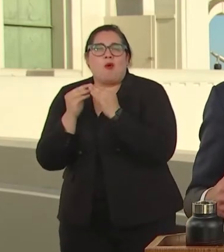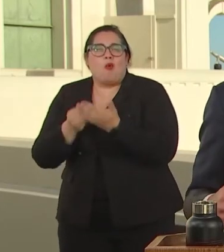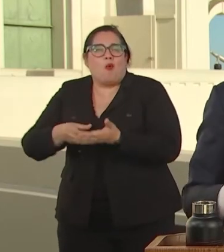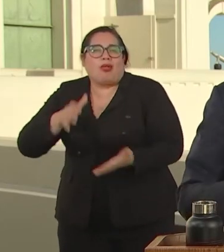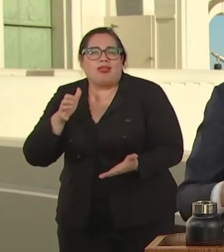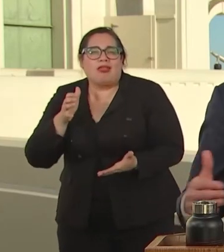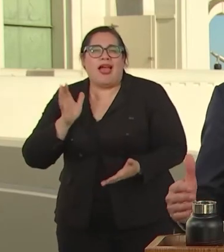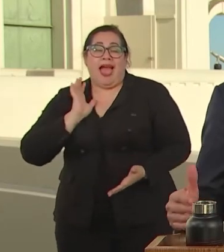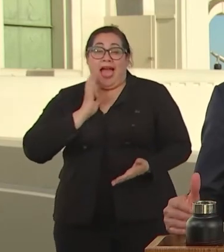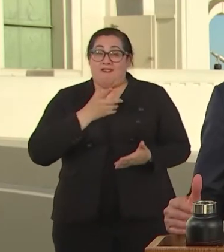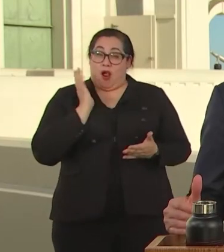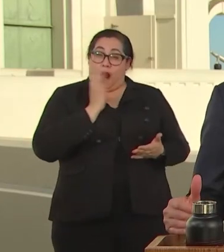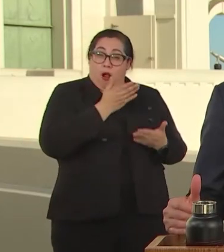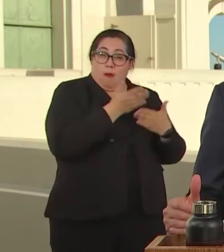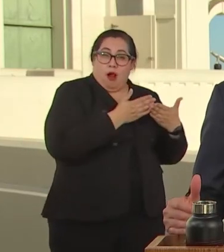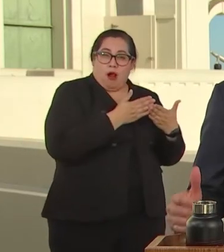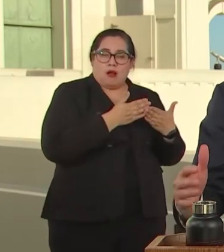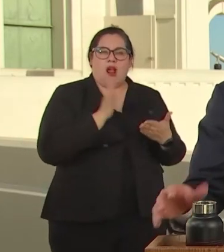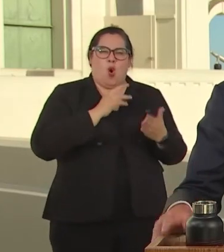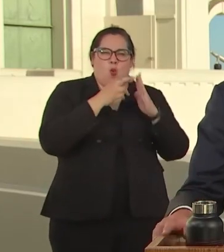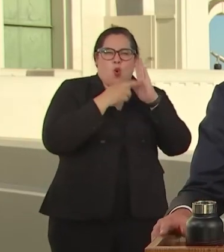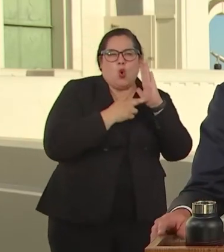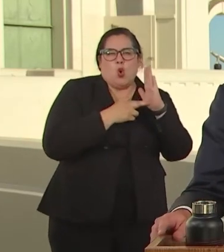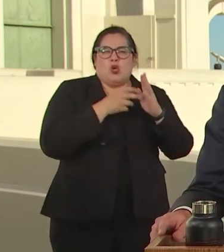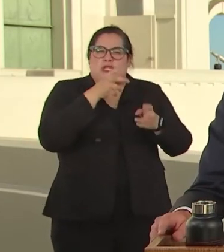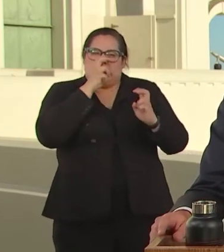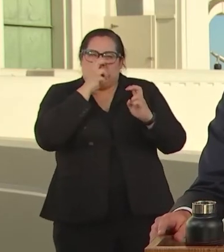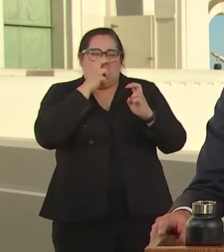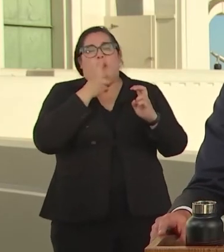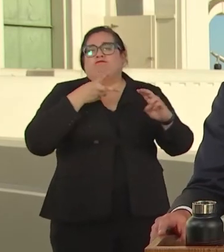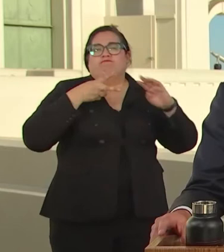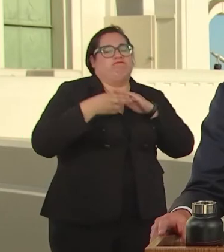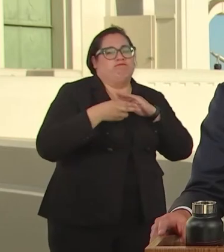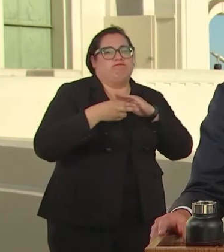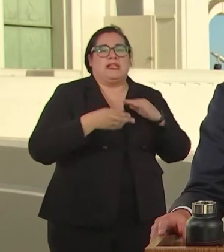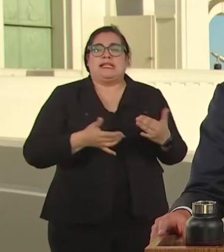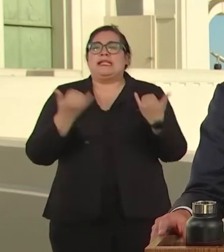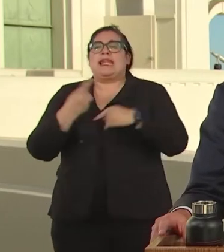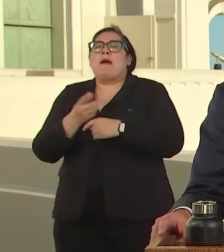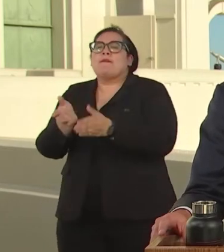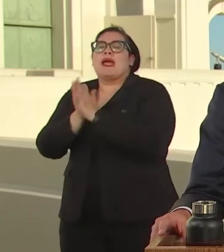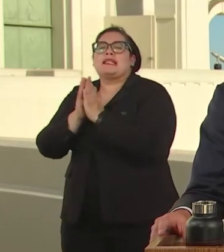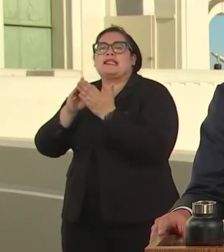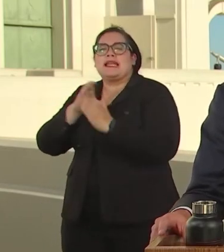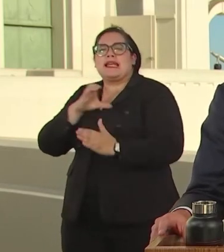TONIGHT I'M ASKING THE CITY COUNCIL TO PASS AN ORDINANCE TO